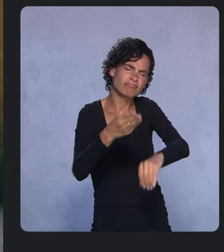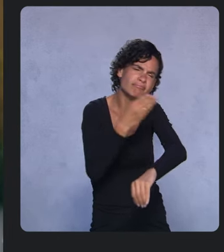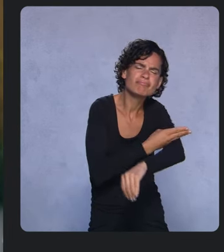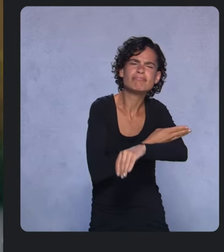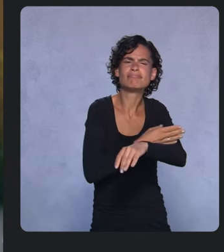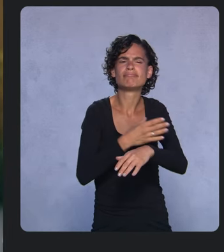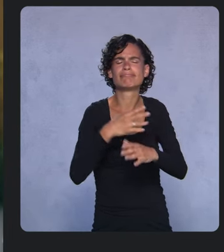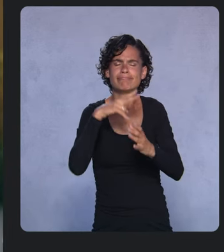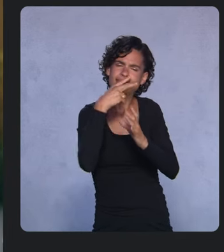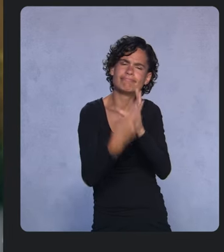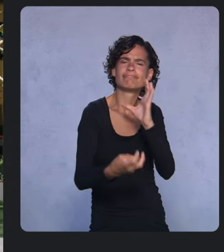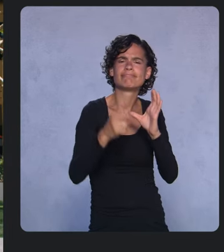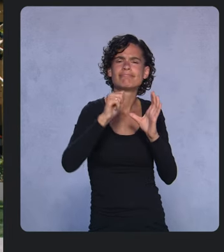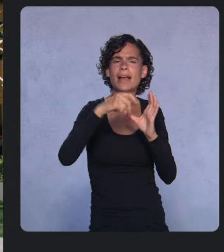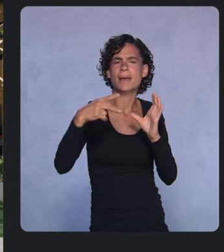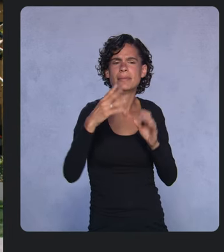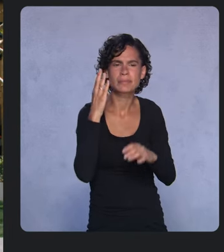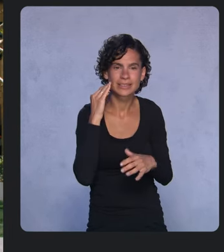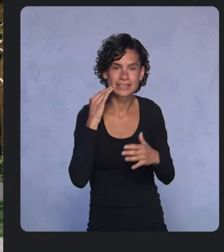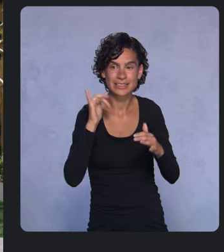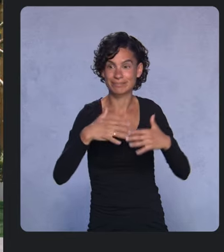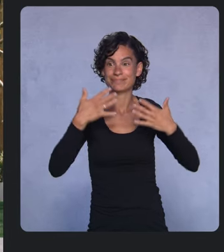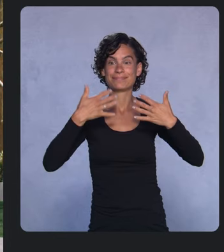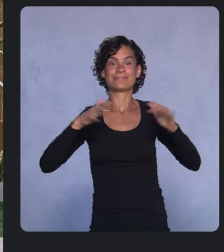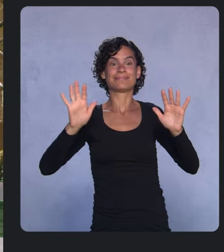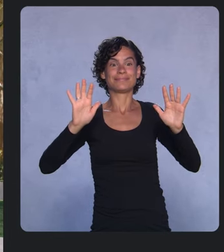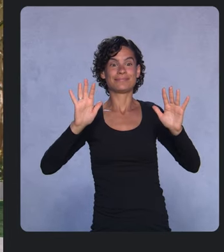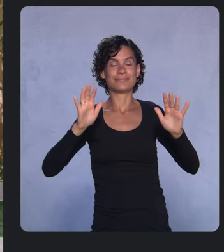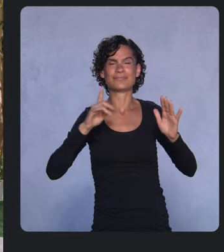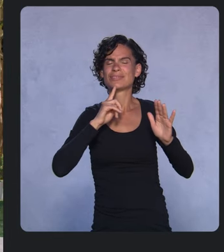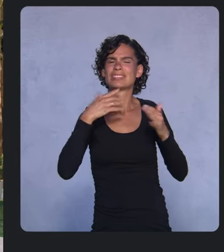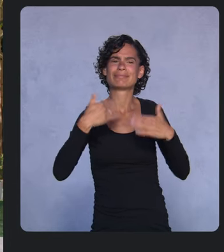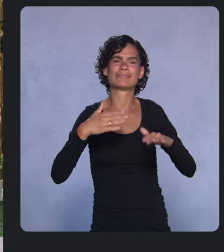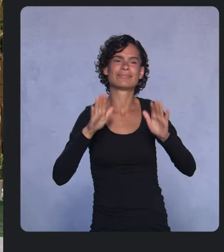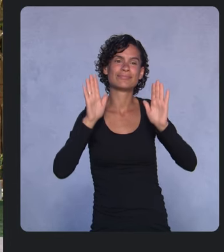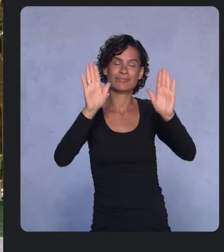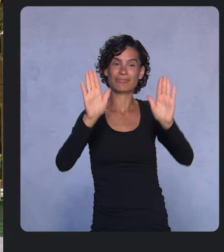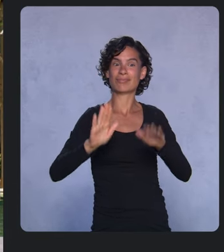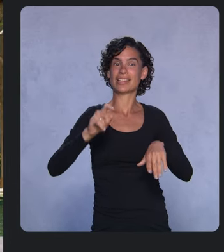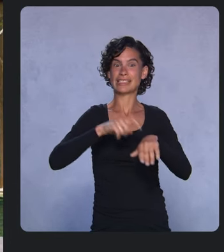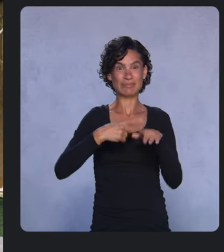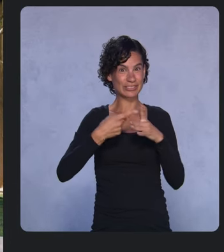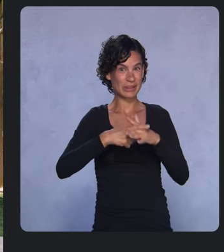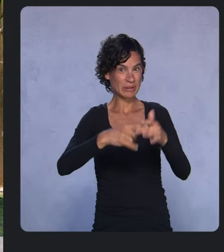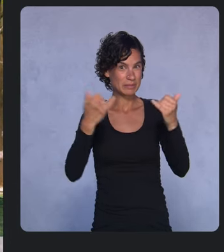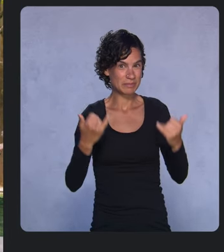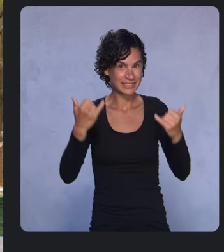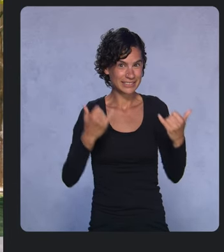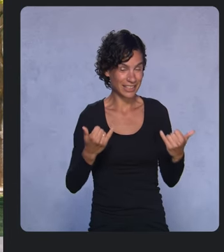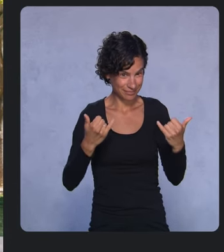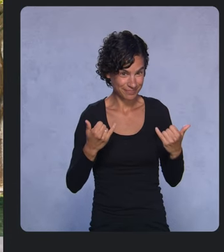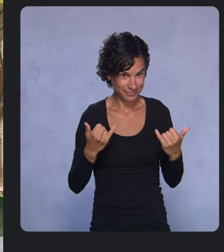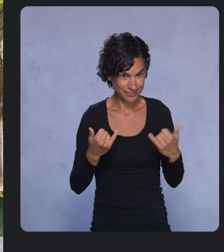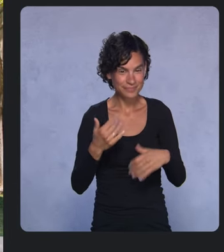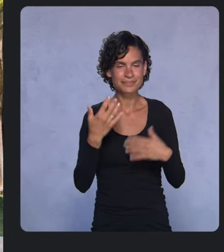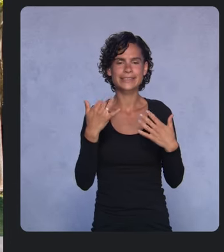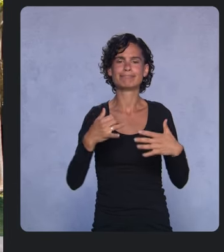So that’s it. It’s a great time to get started here. That's our quick recap of the world of Android,